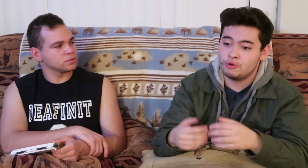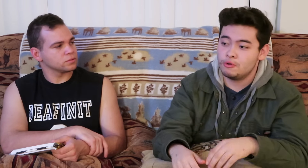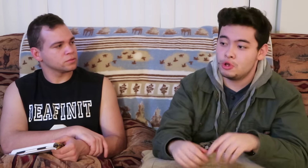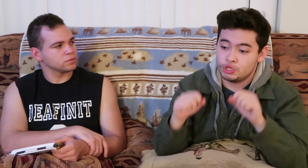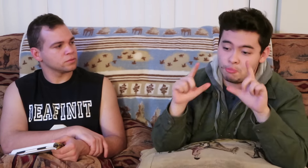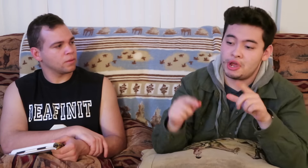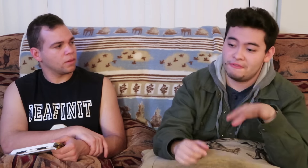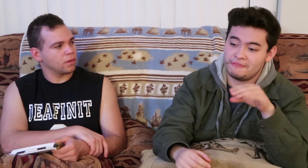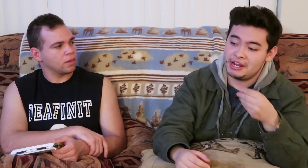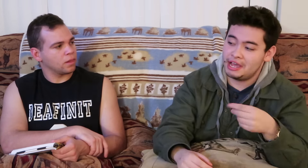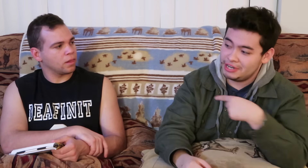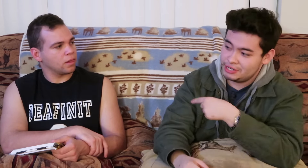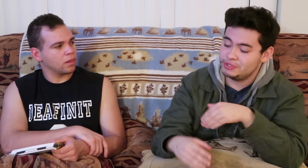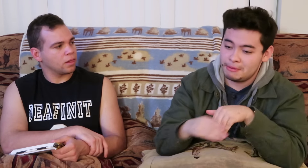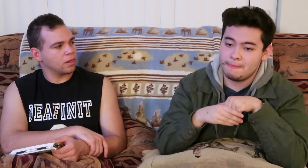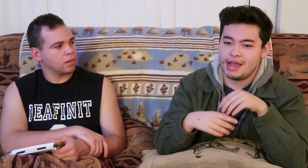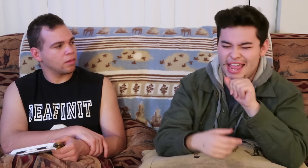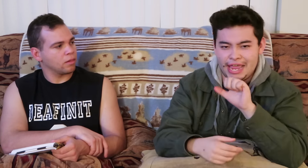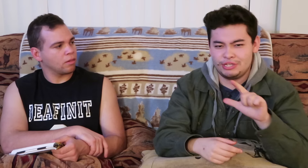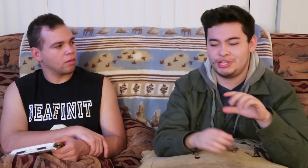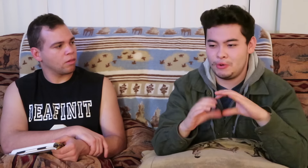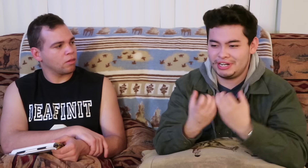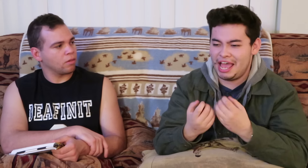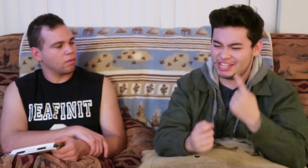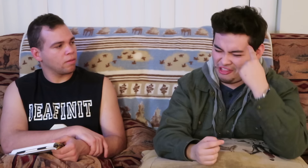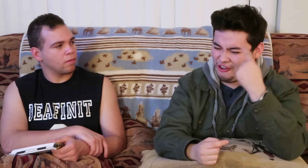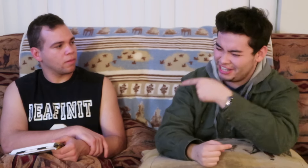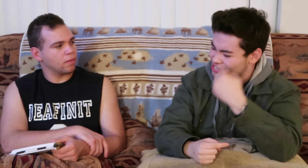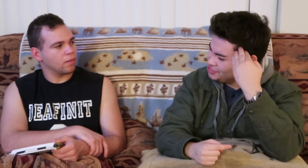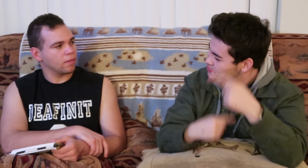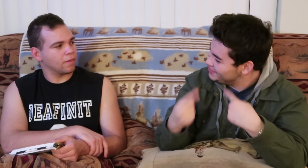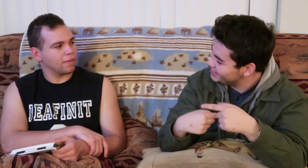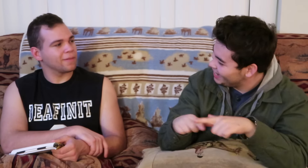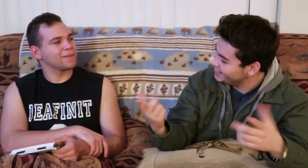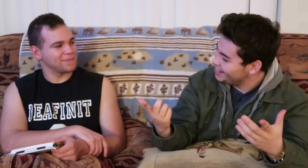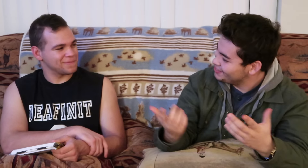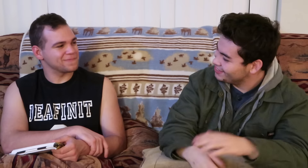and i surprisingly found out that he was in my sign language class and i thought "he knows sign language!"